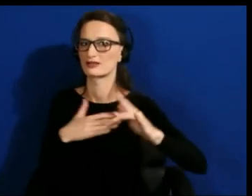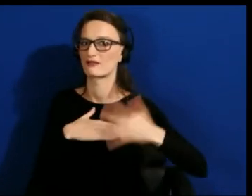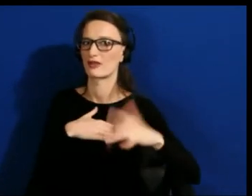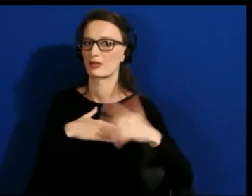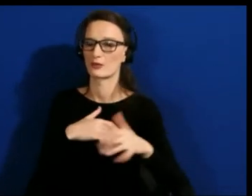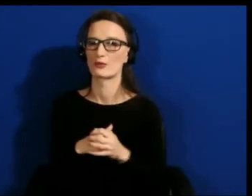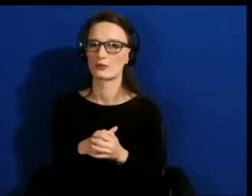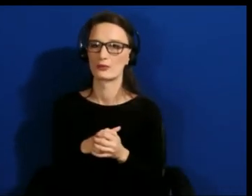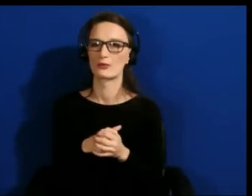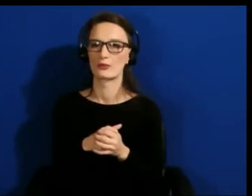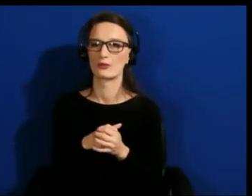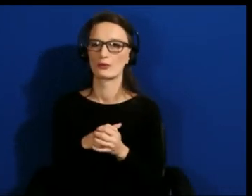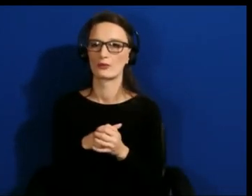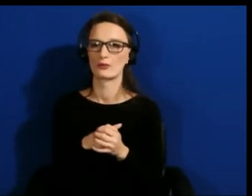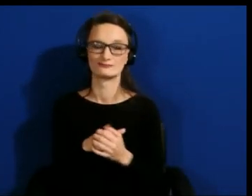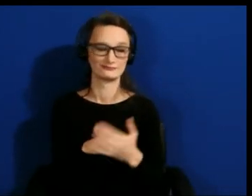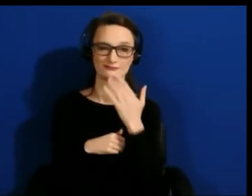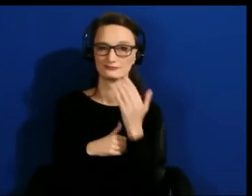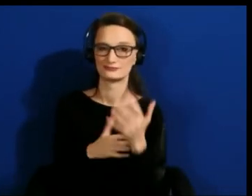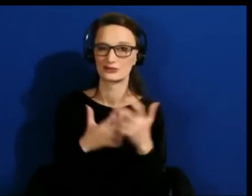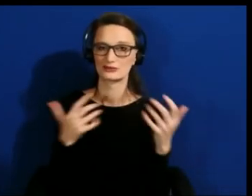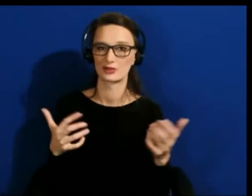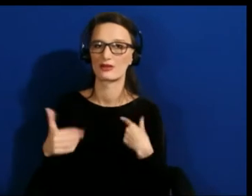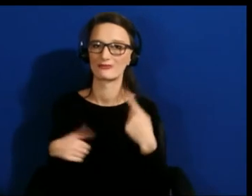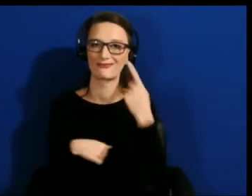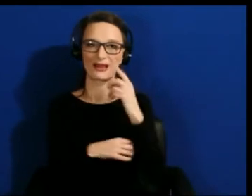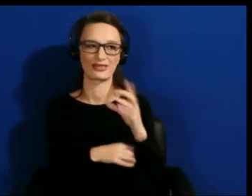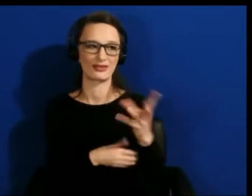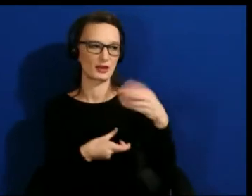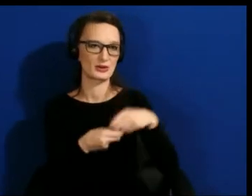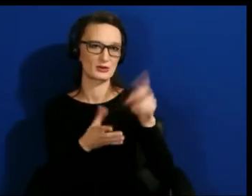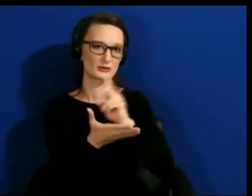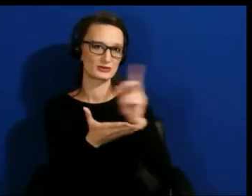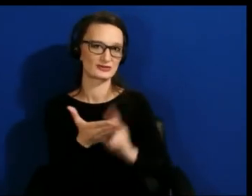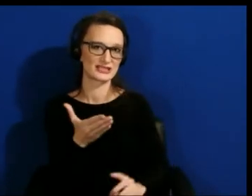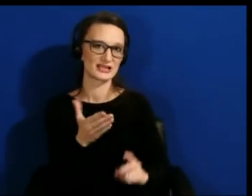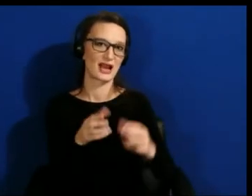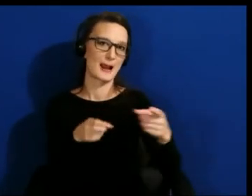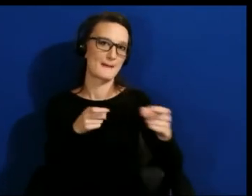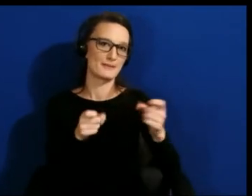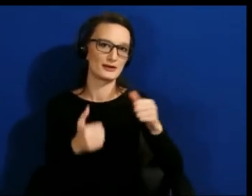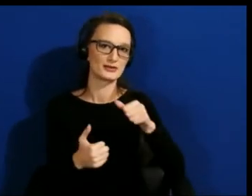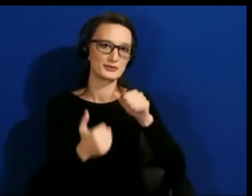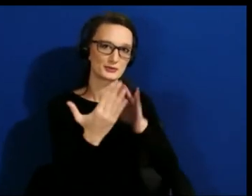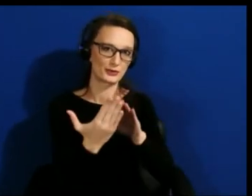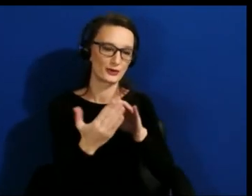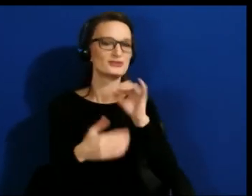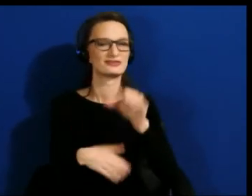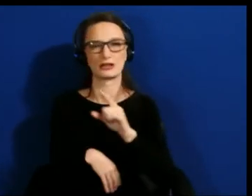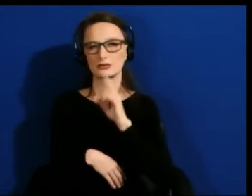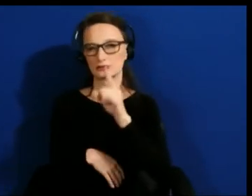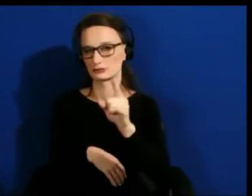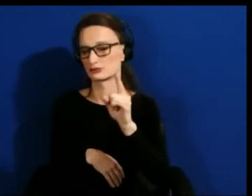I think that inclusive design management approach, that is true right across all layers of